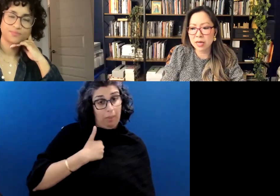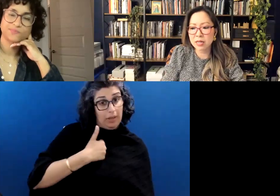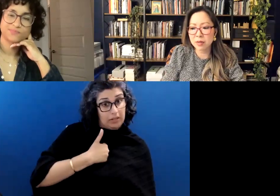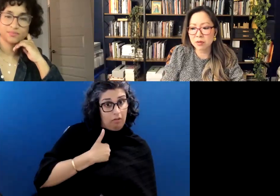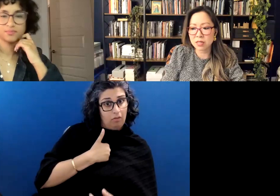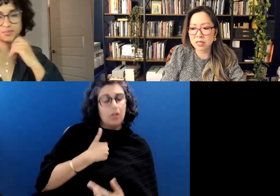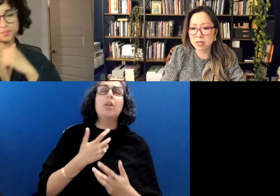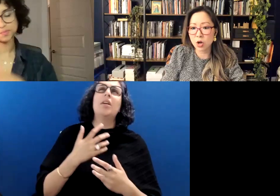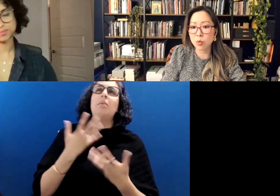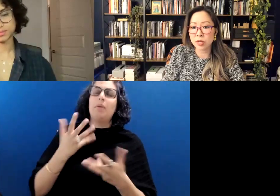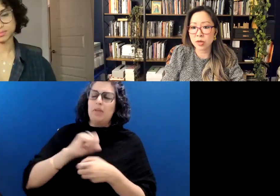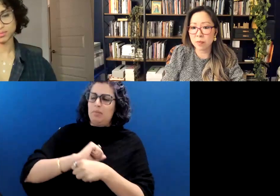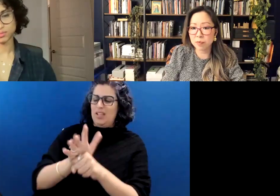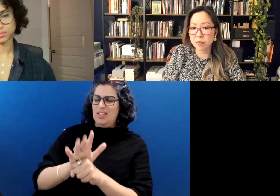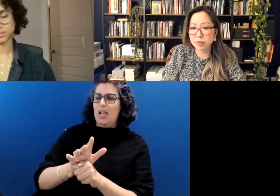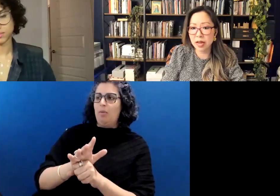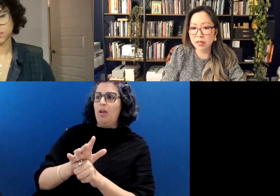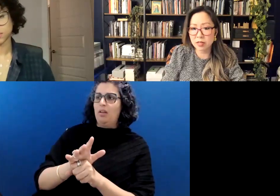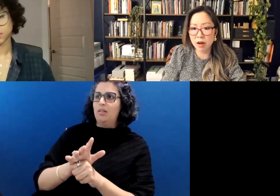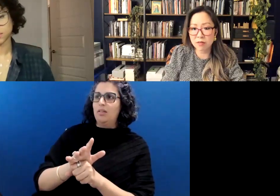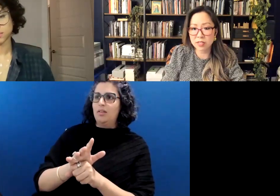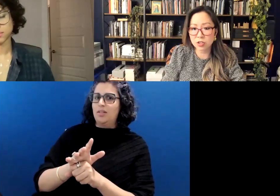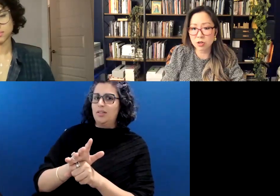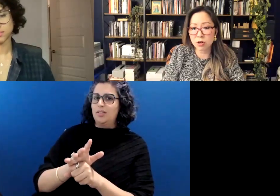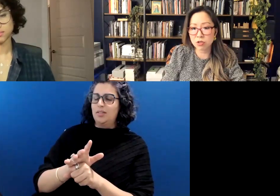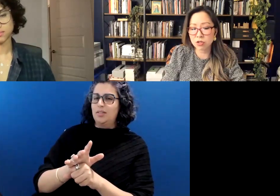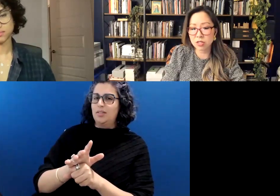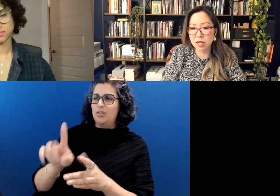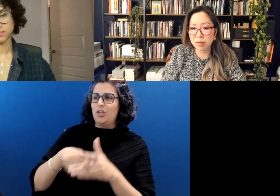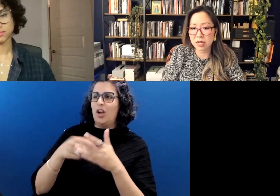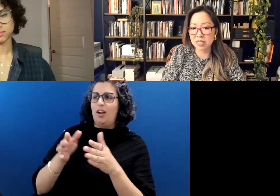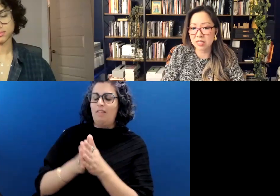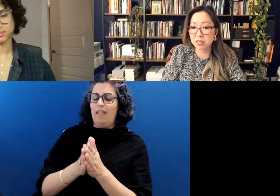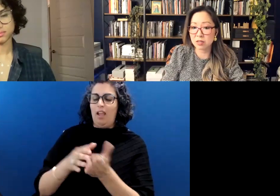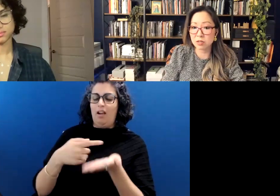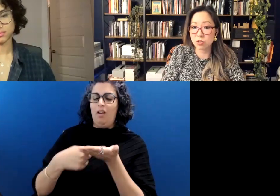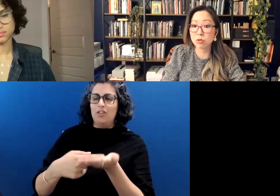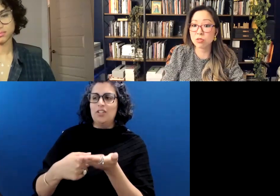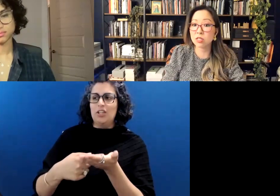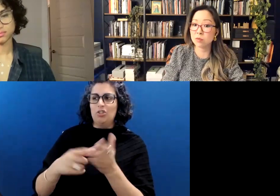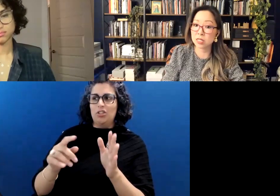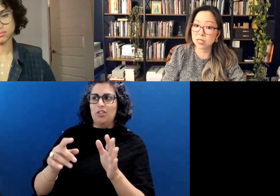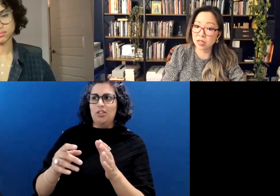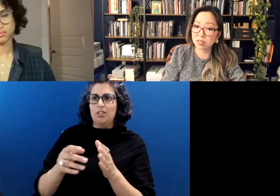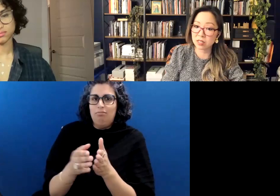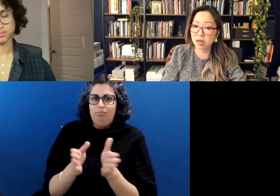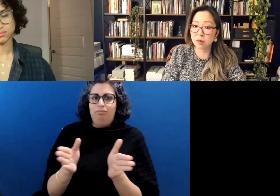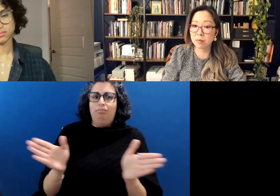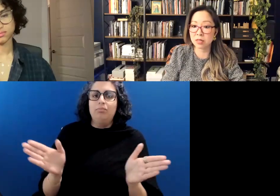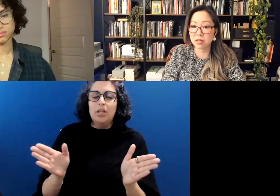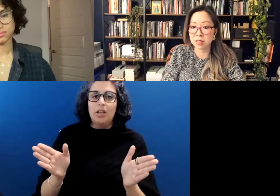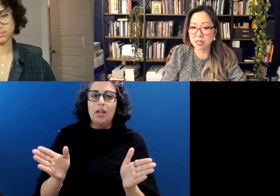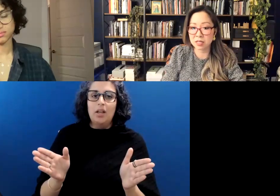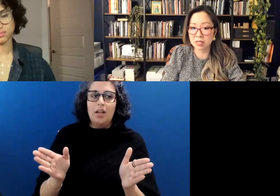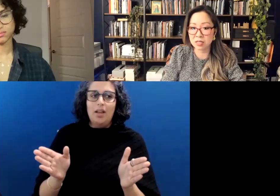pandemic really did open up that conversation, culturally. I mean, it's still so stigmatized to talk about mental illnesses.